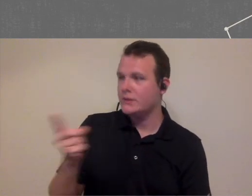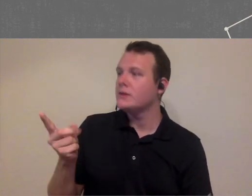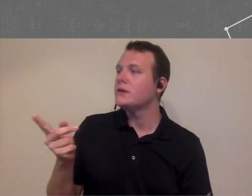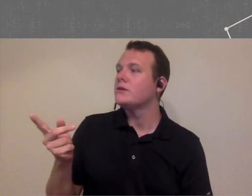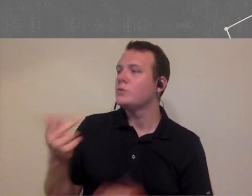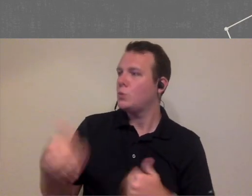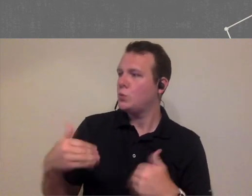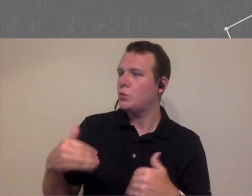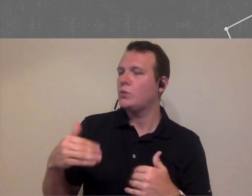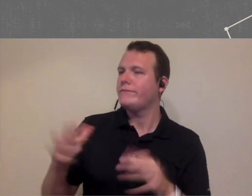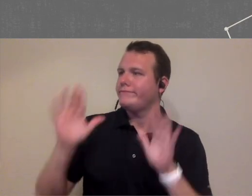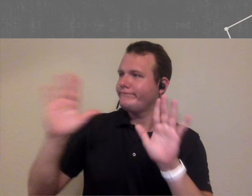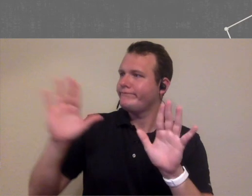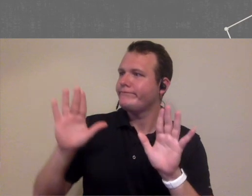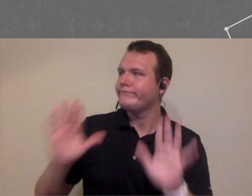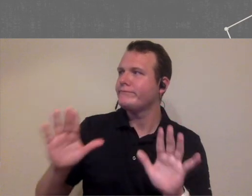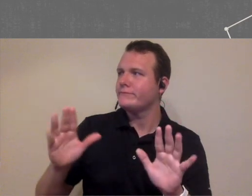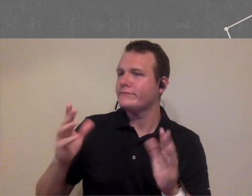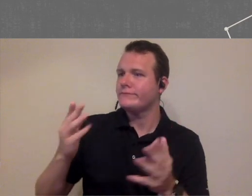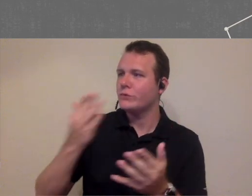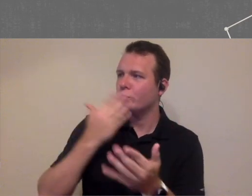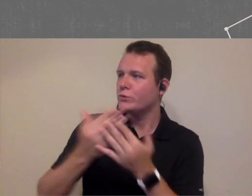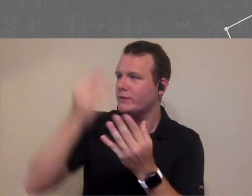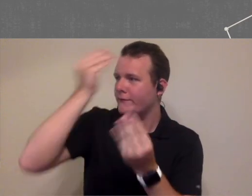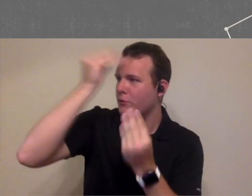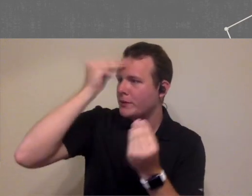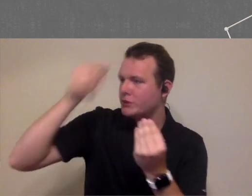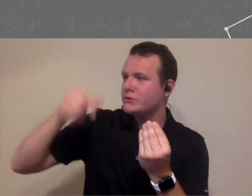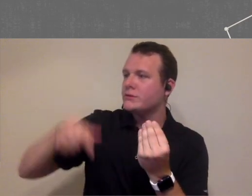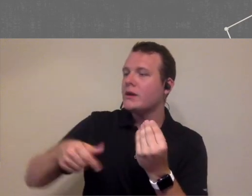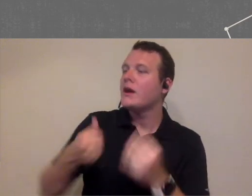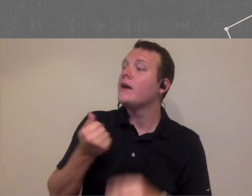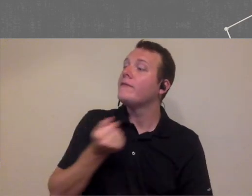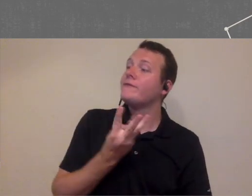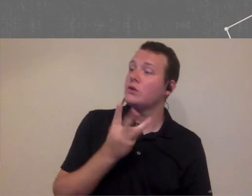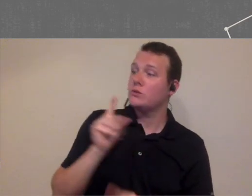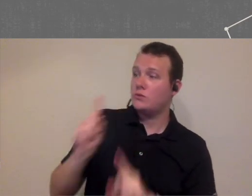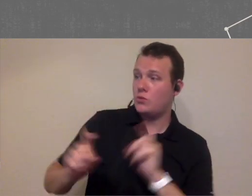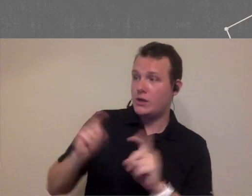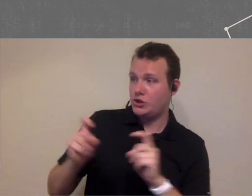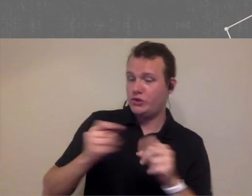those were fantastic very informative presentations I do have a couple of